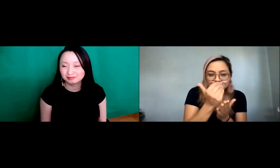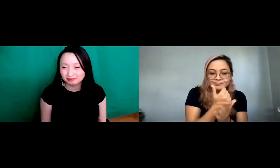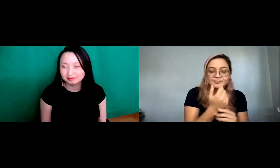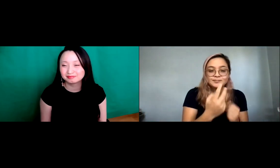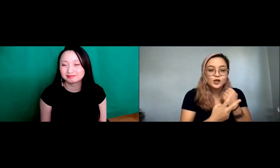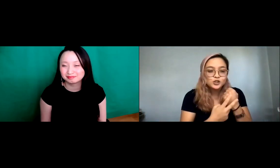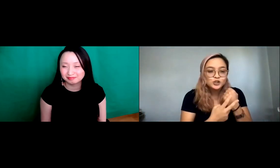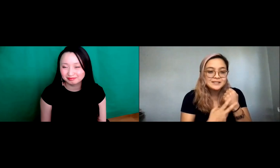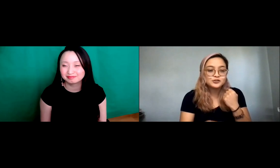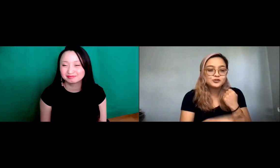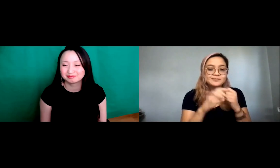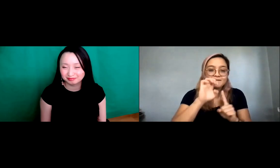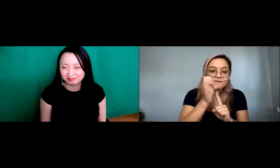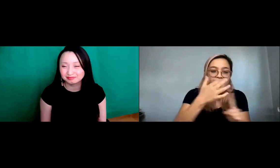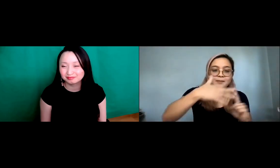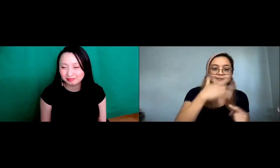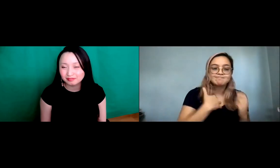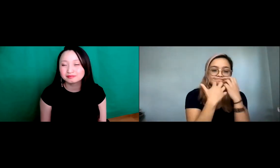involved. You know I'm very adventurous I'm very outside